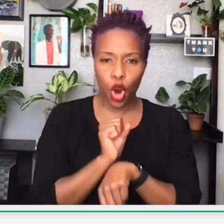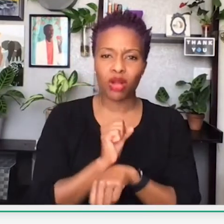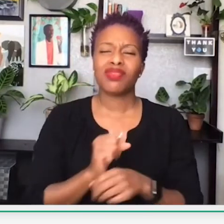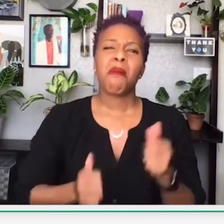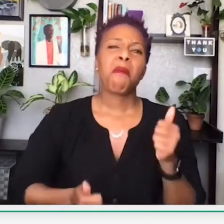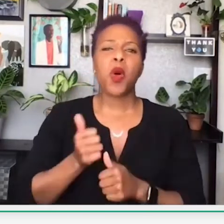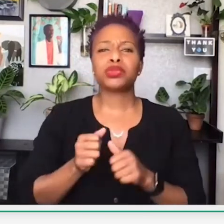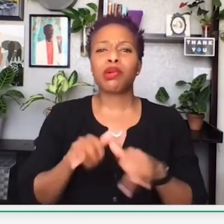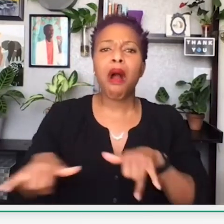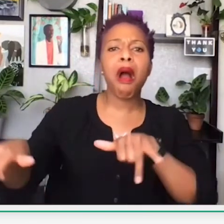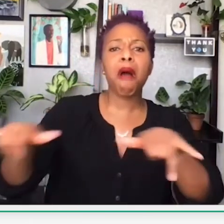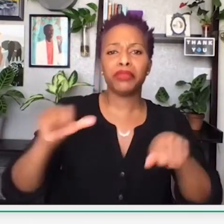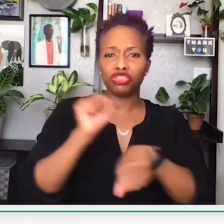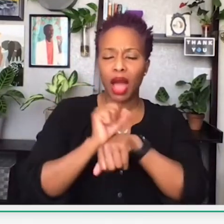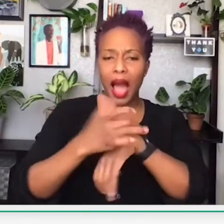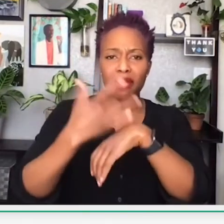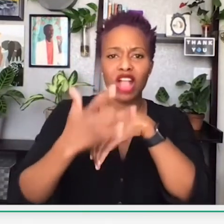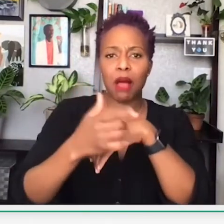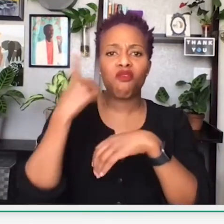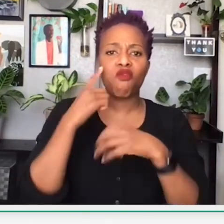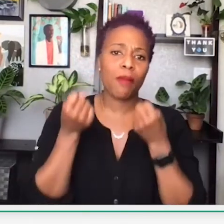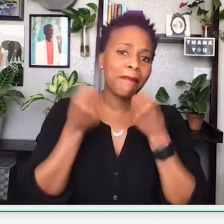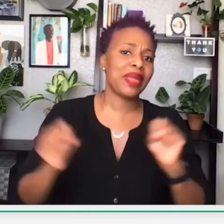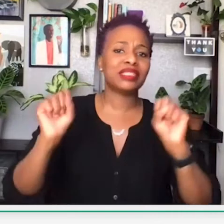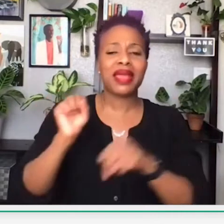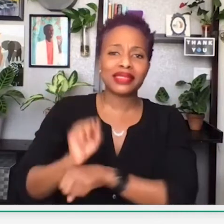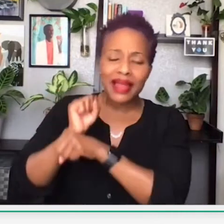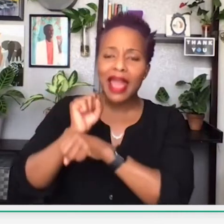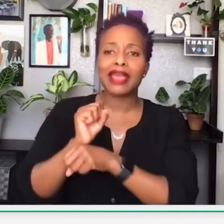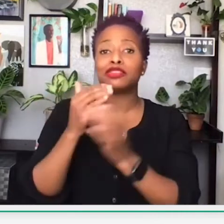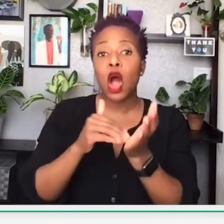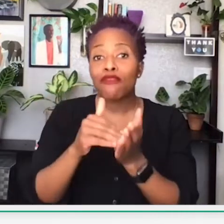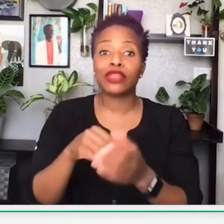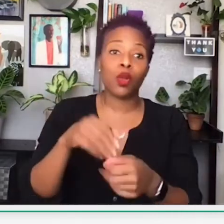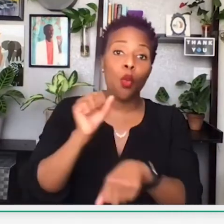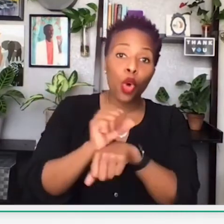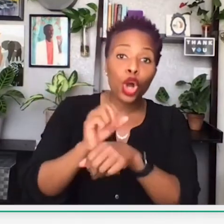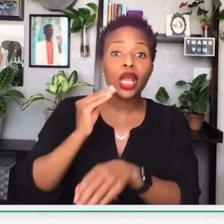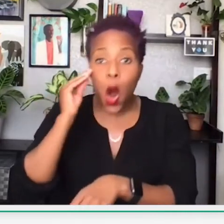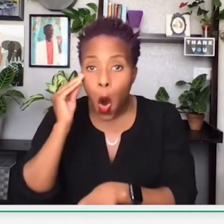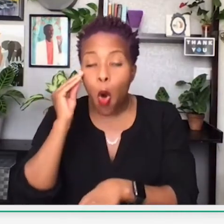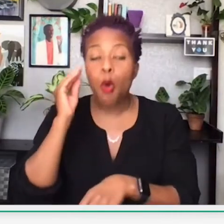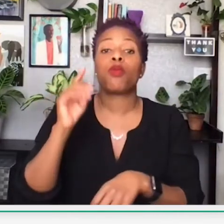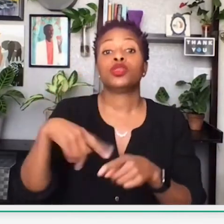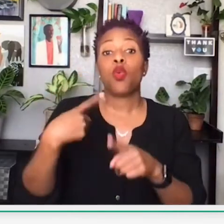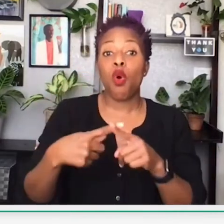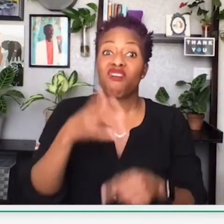And so freed slaves, what they did to look for work, the most common job available would often be